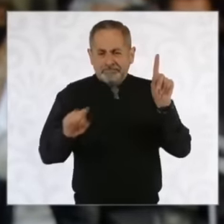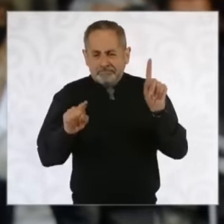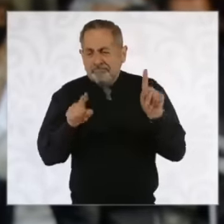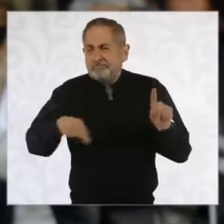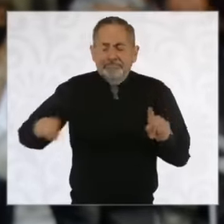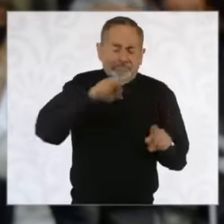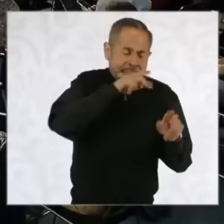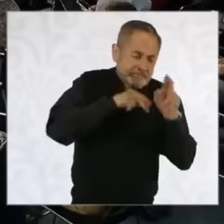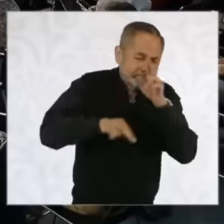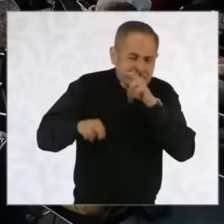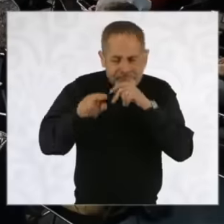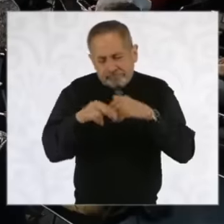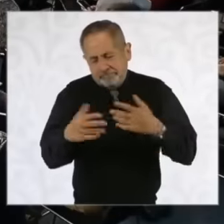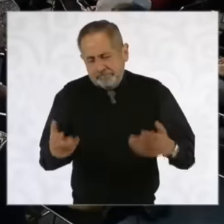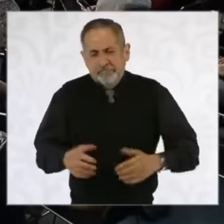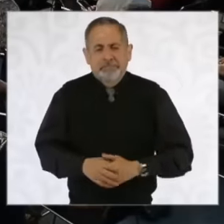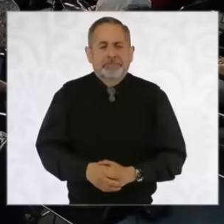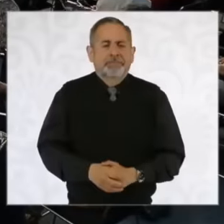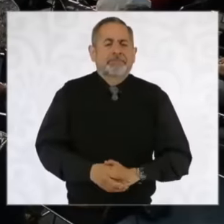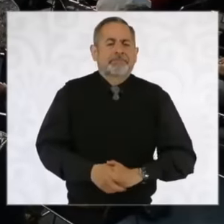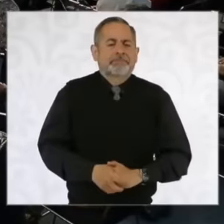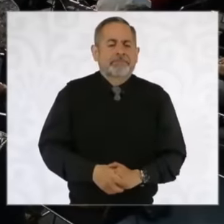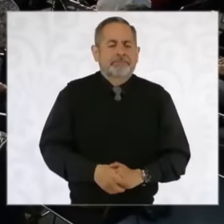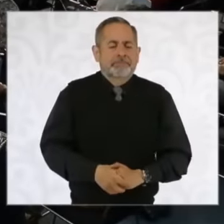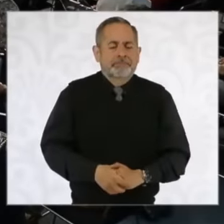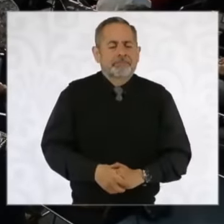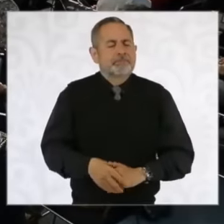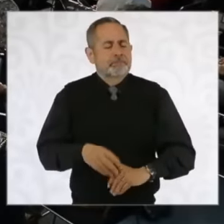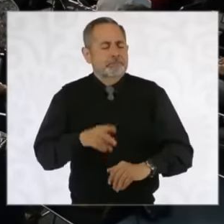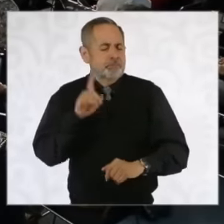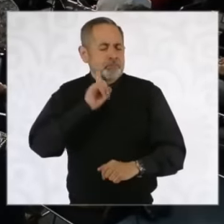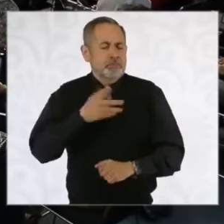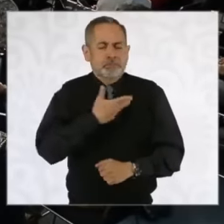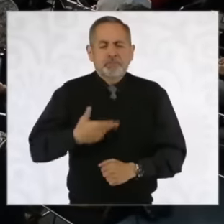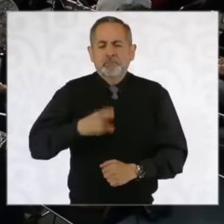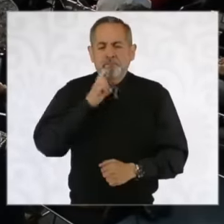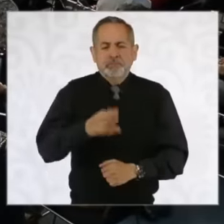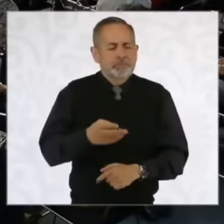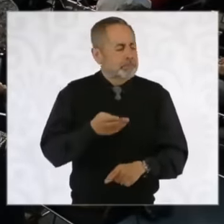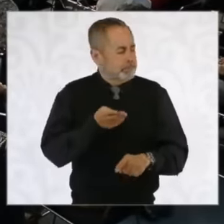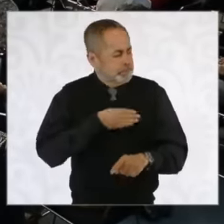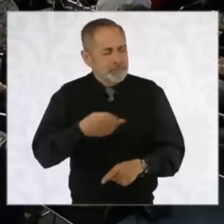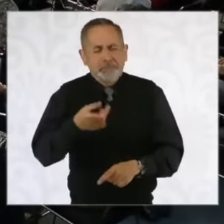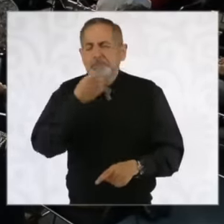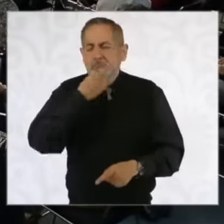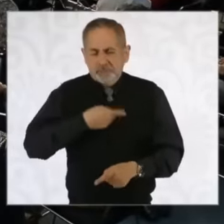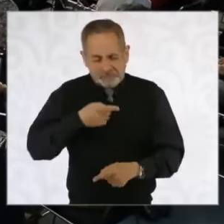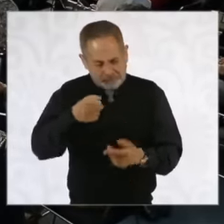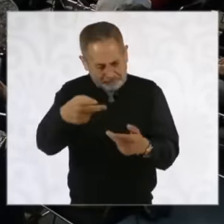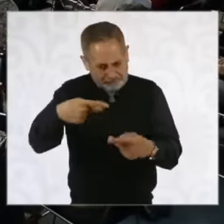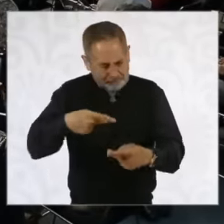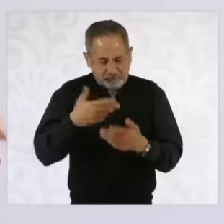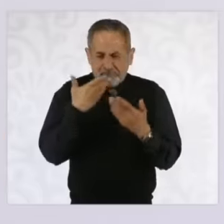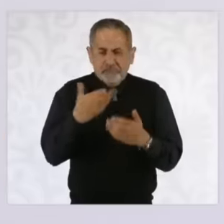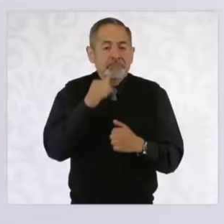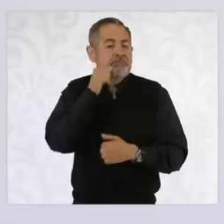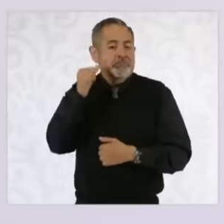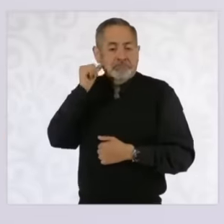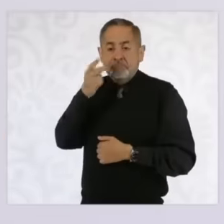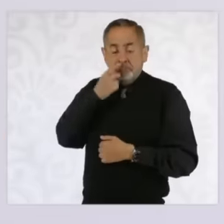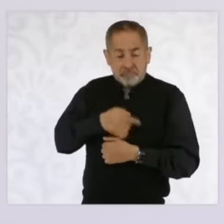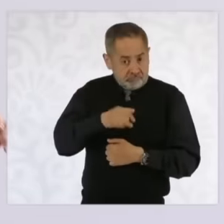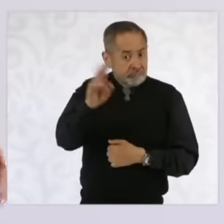about this, it's good that you asked me just yesterday. Ariadna reported and Yes they are sending